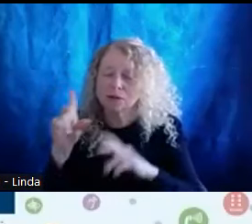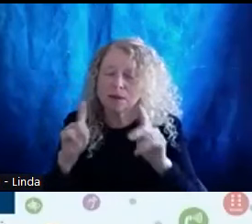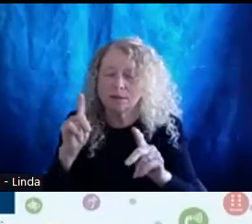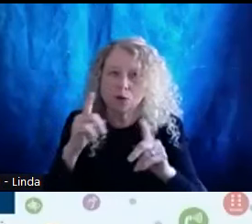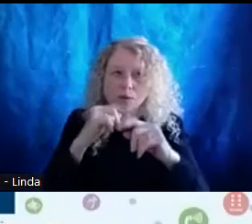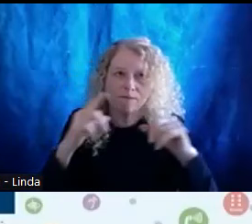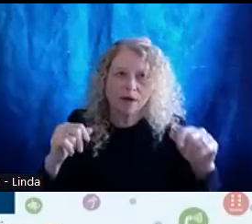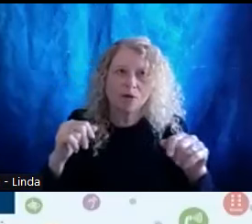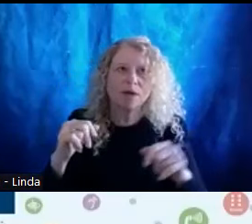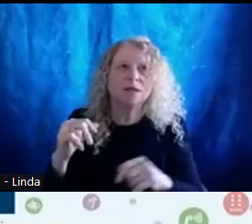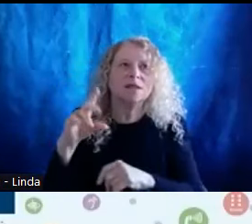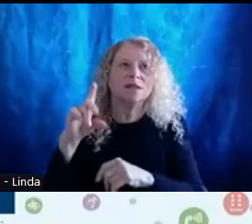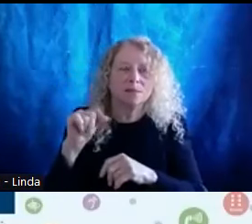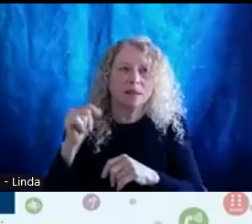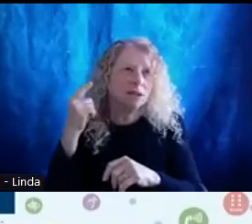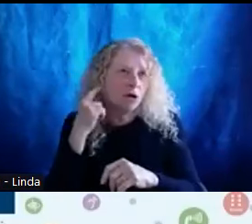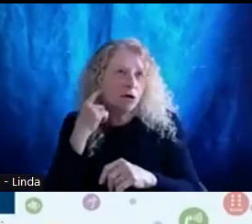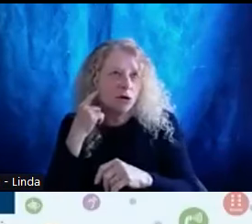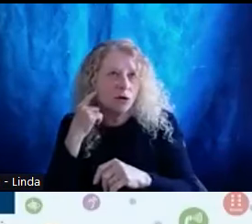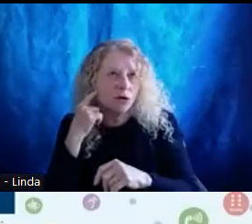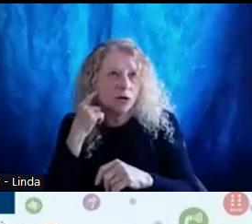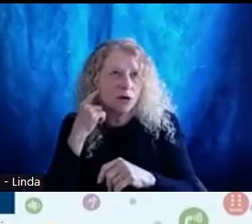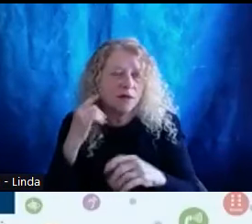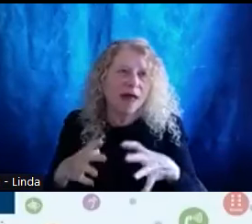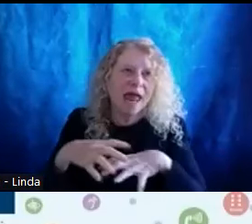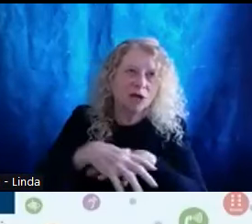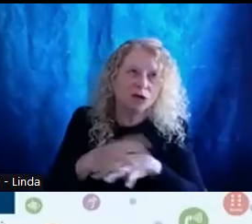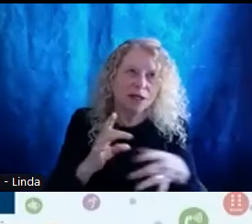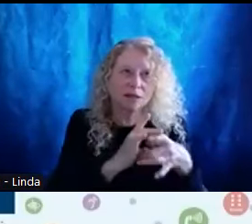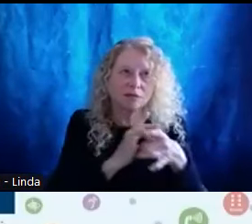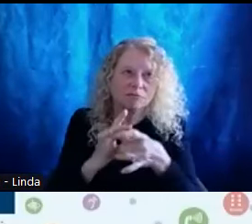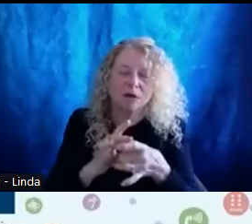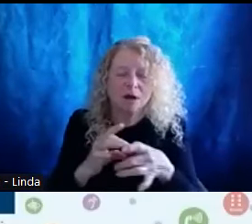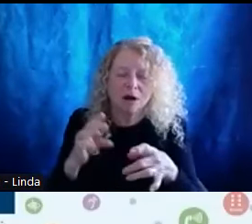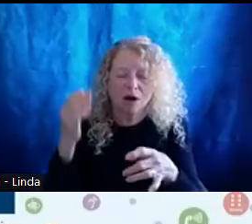Intersectionality is acknowledged and needs are met is imperative. In Erin's work,